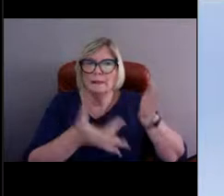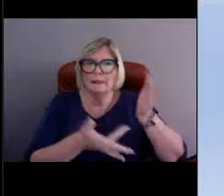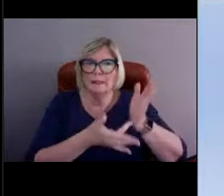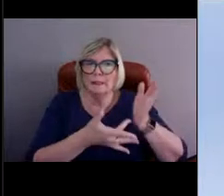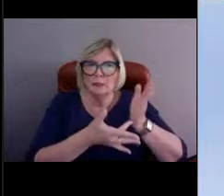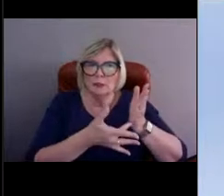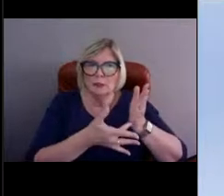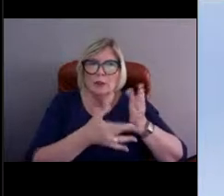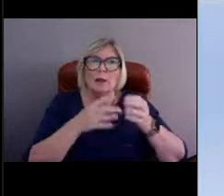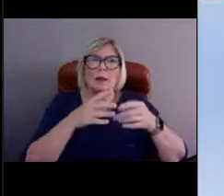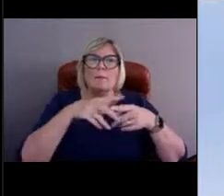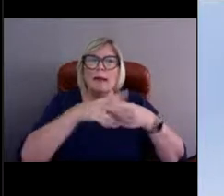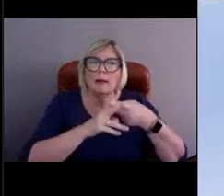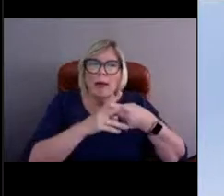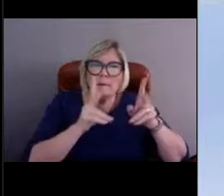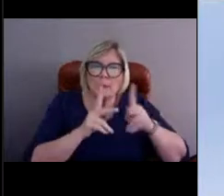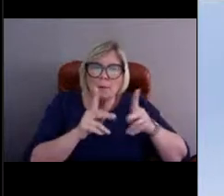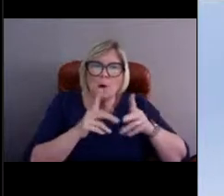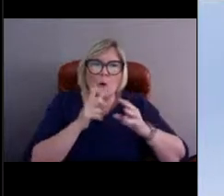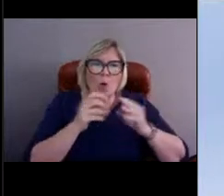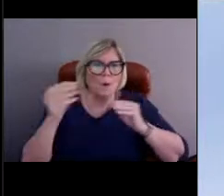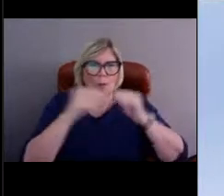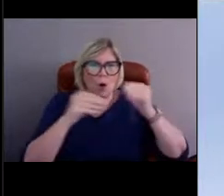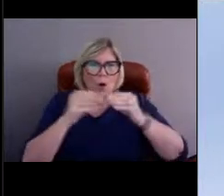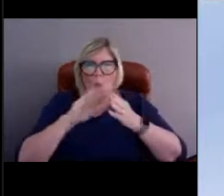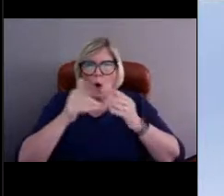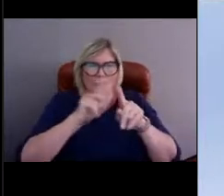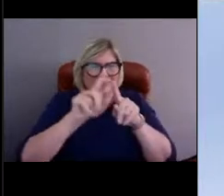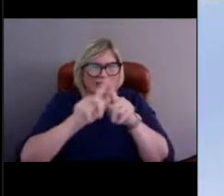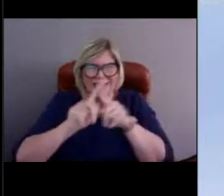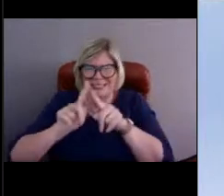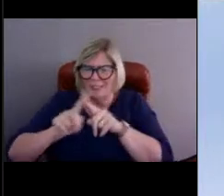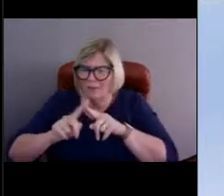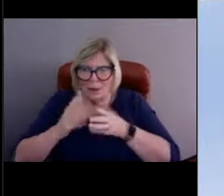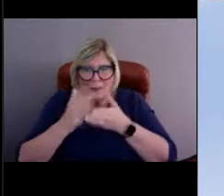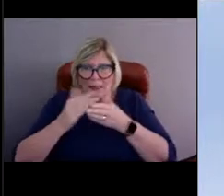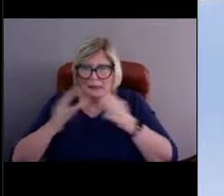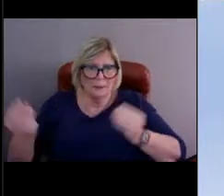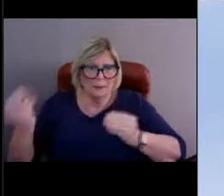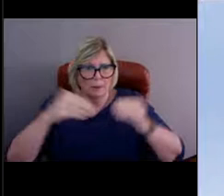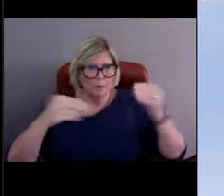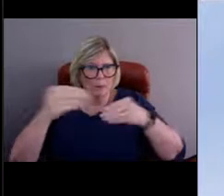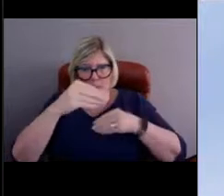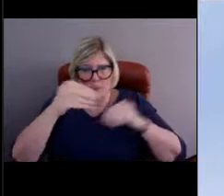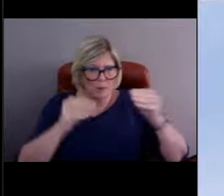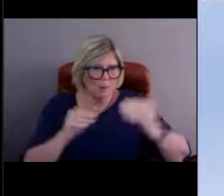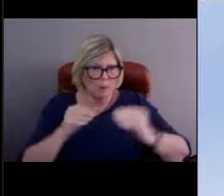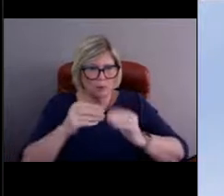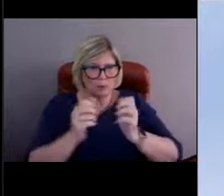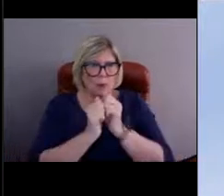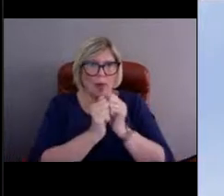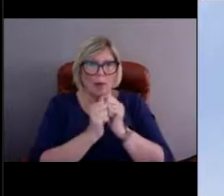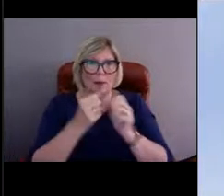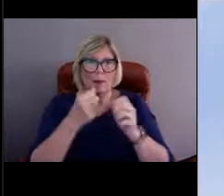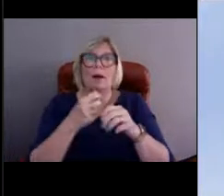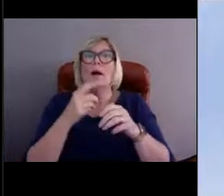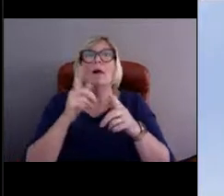that then put all of those pieces together or assemble those pieces. And of course we need to make sure everything works.